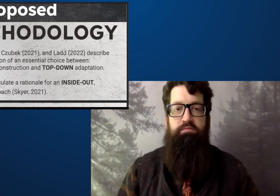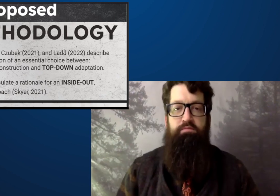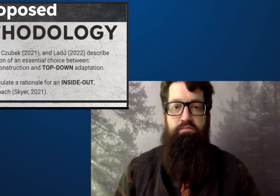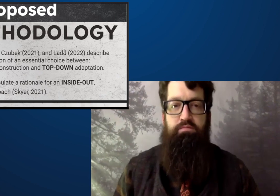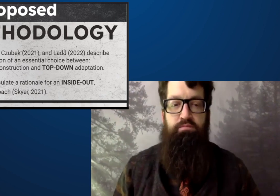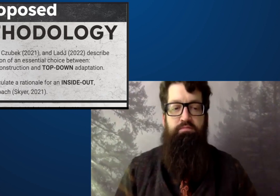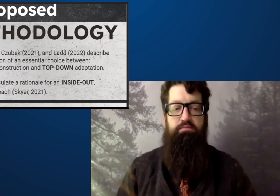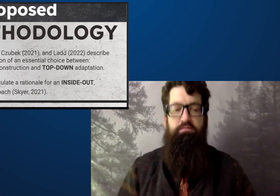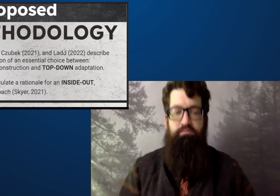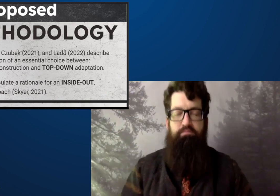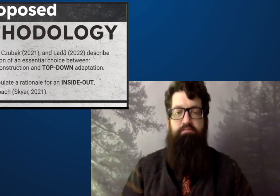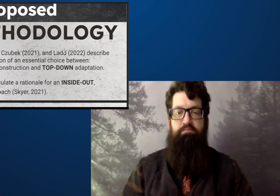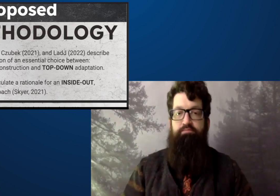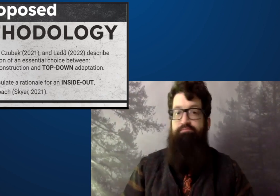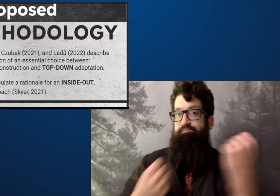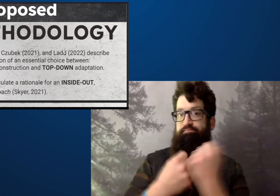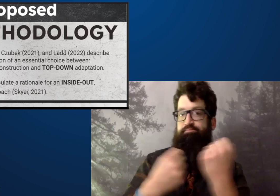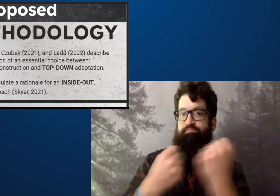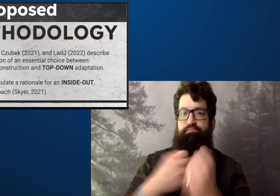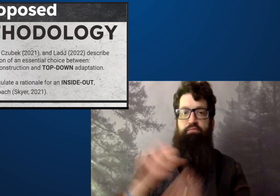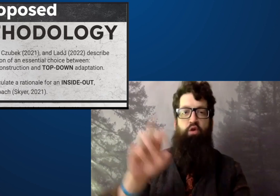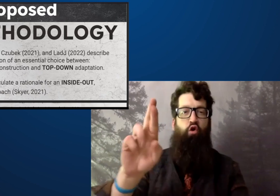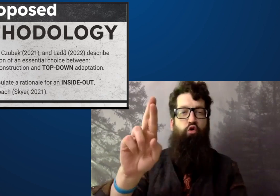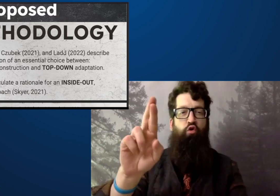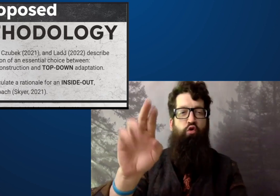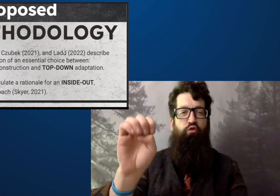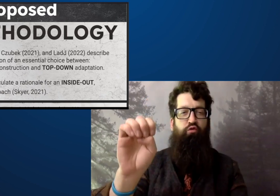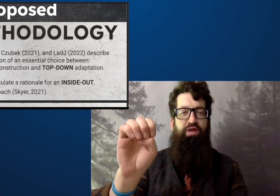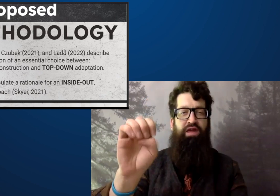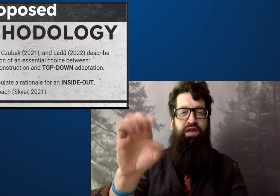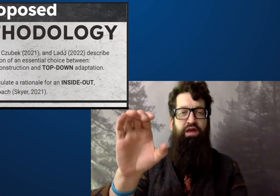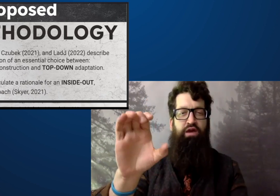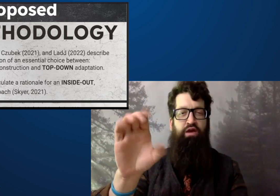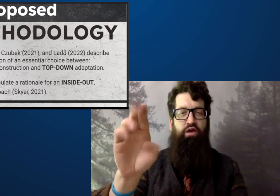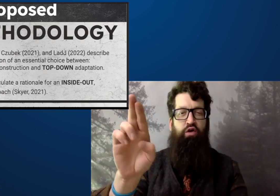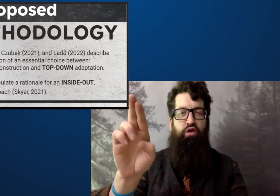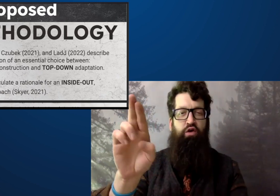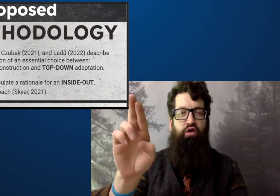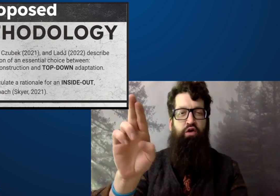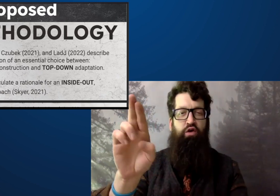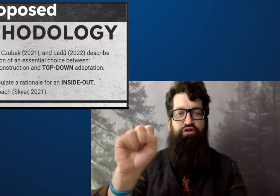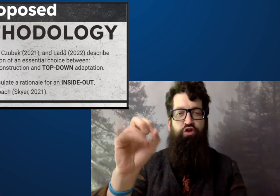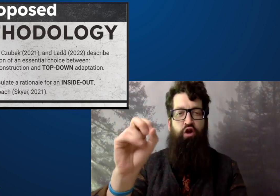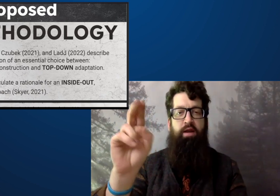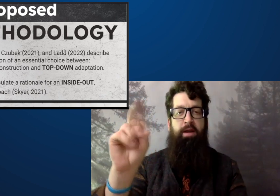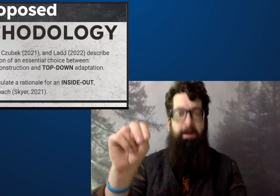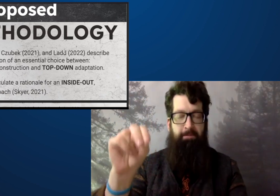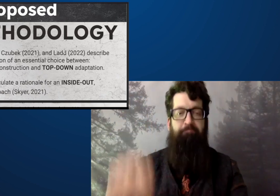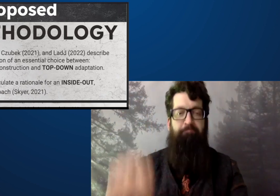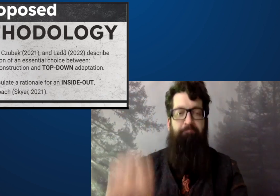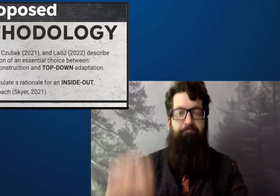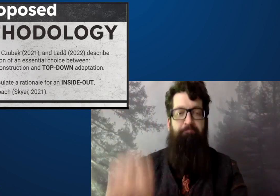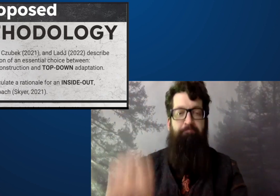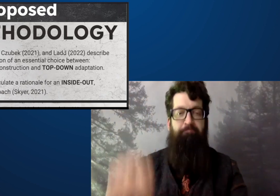So a third way from the bottom up and the top down,